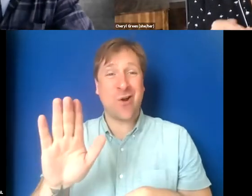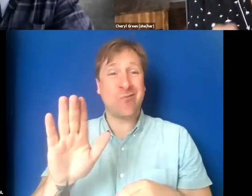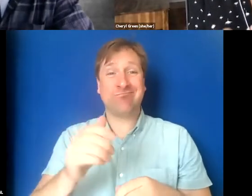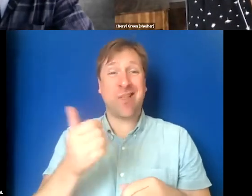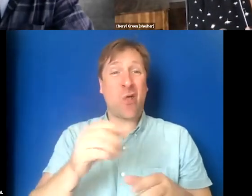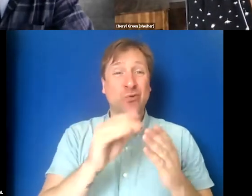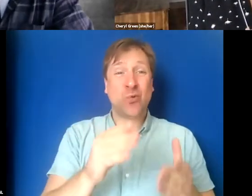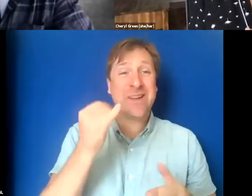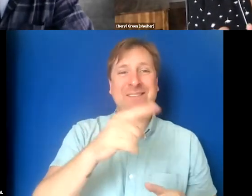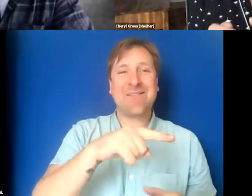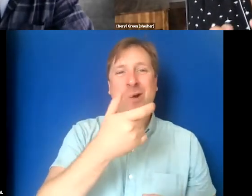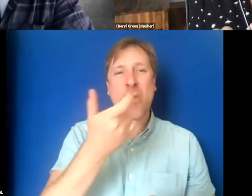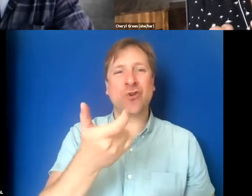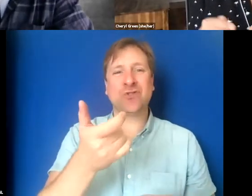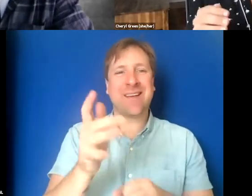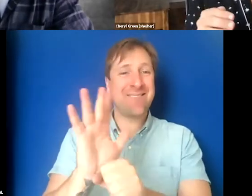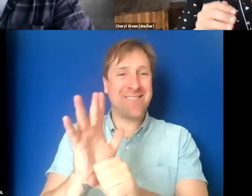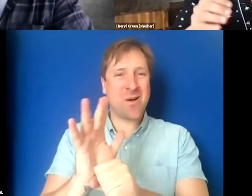If they are watching a film,